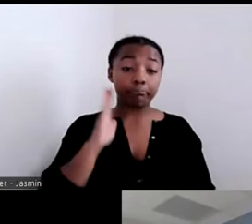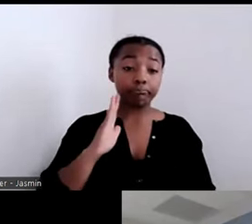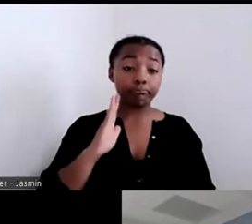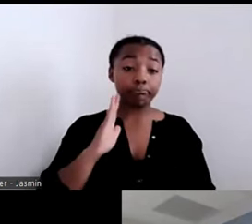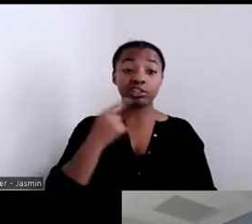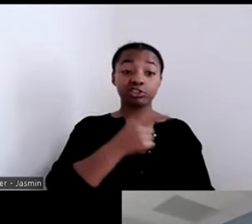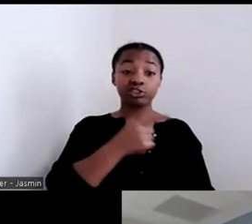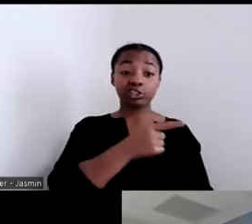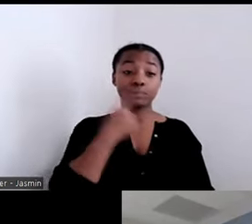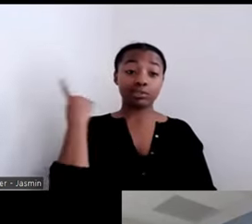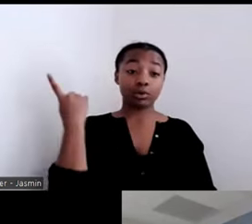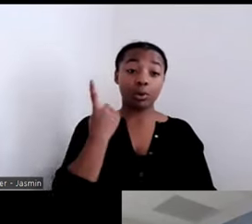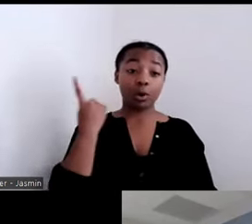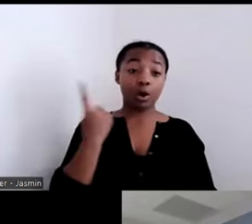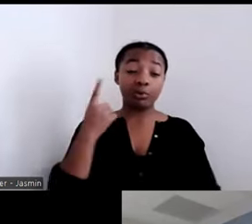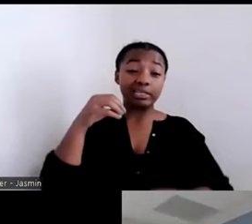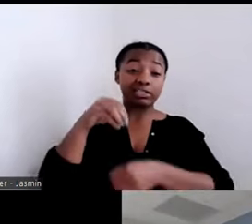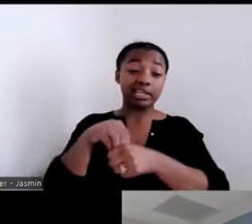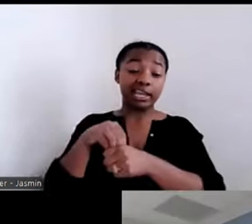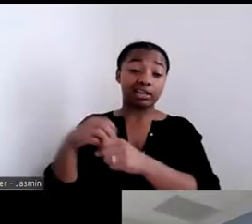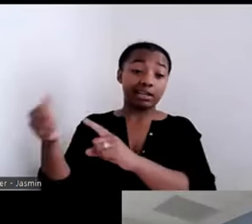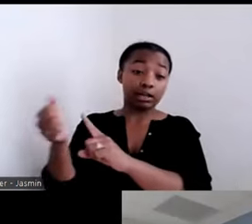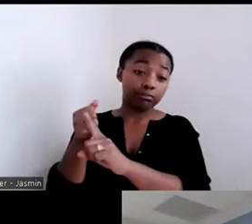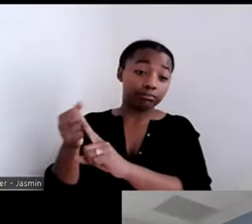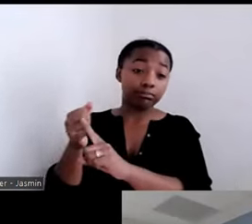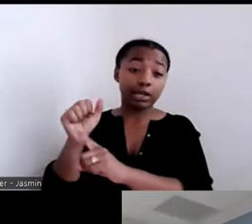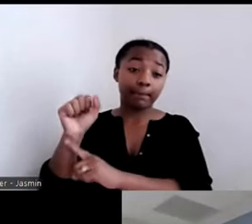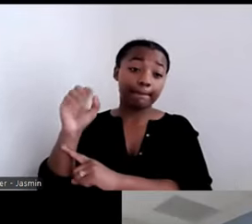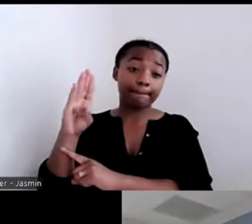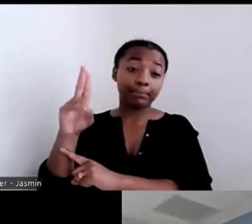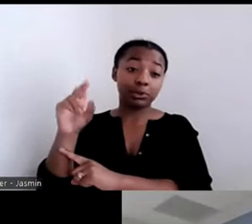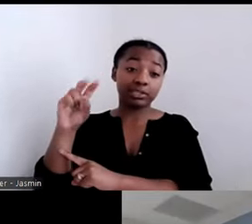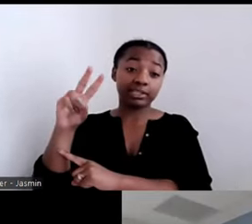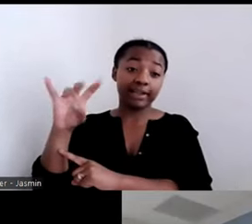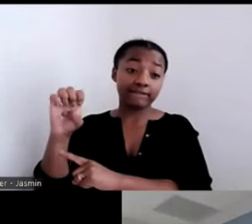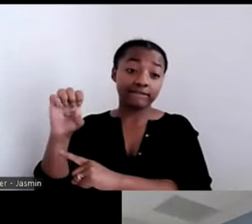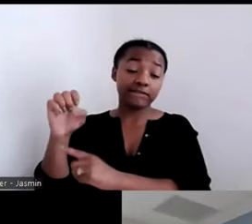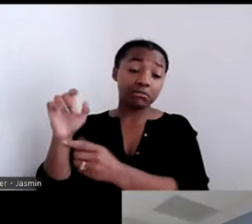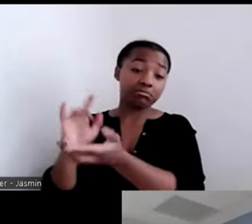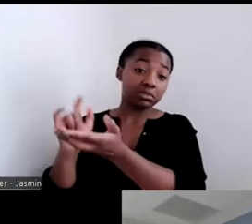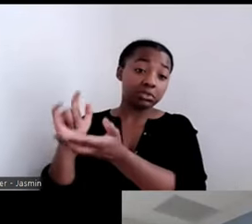where it was an abusive situation, there was a lot of substance abuse. She was in